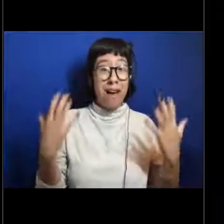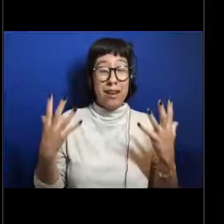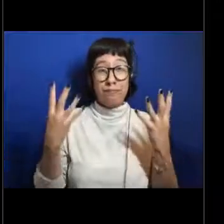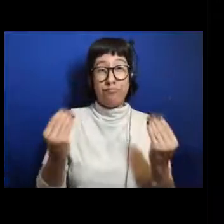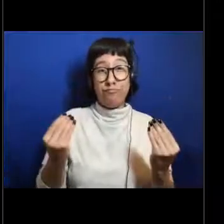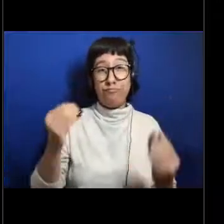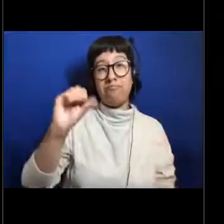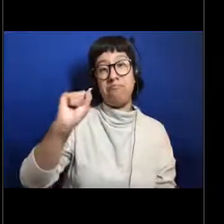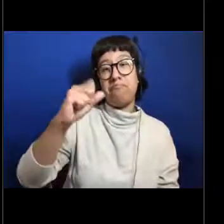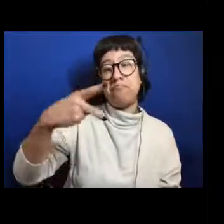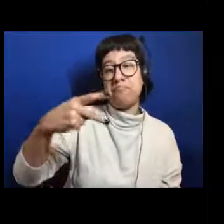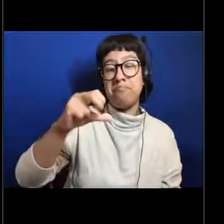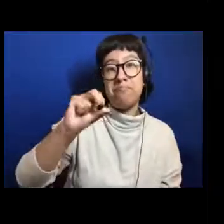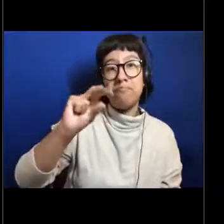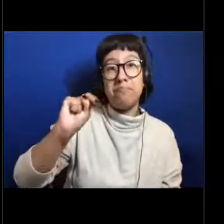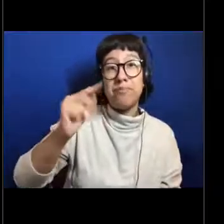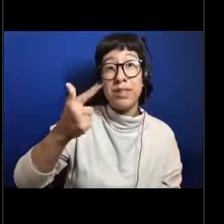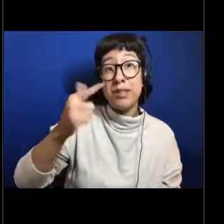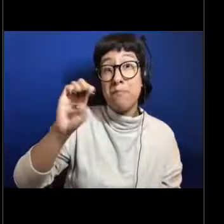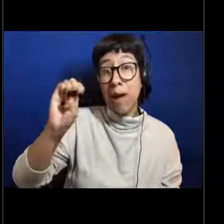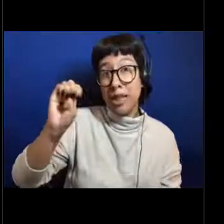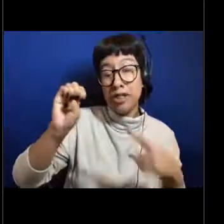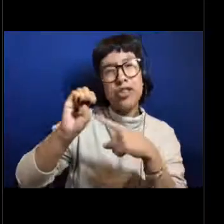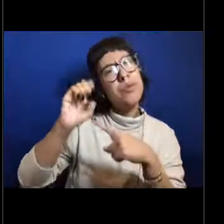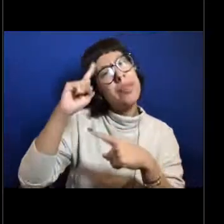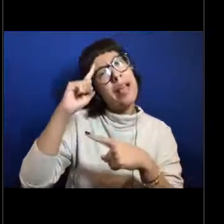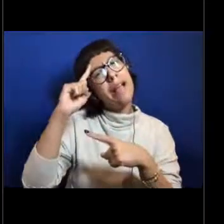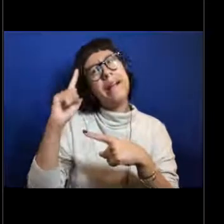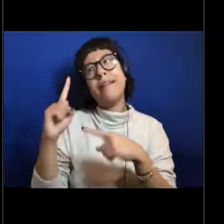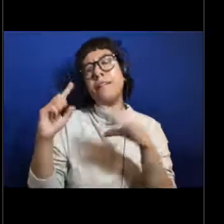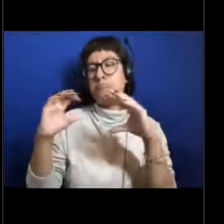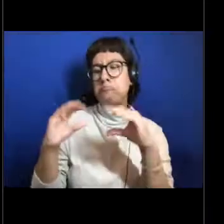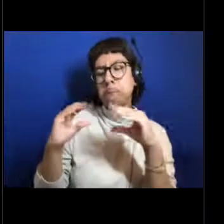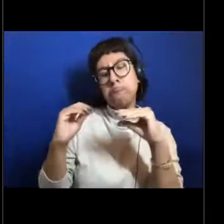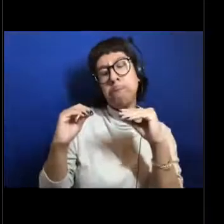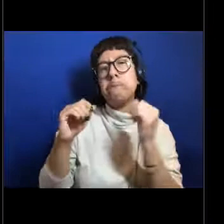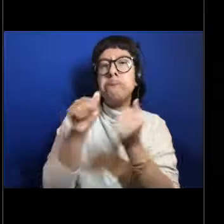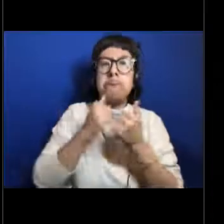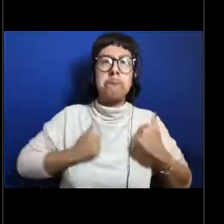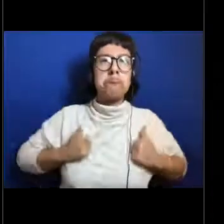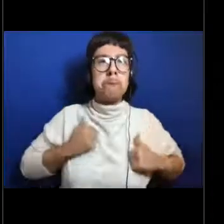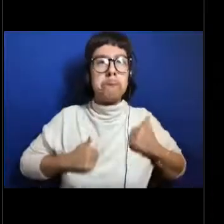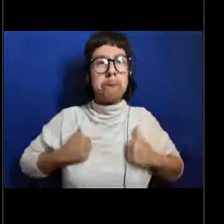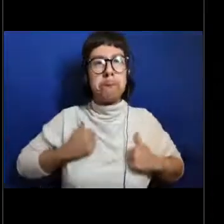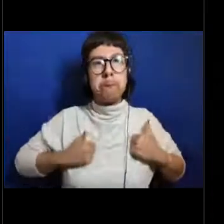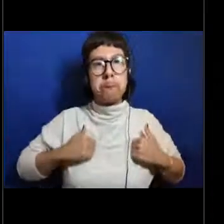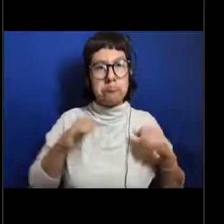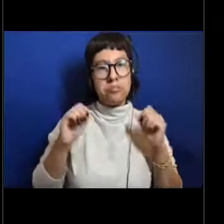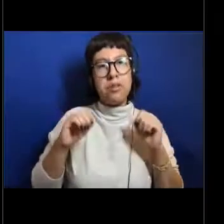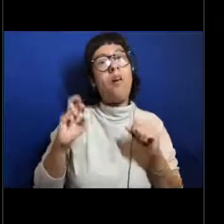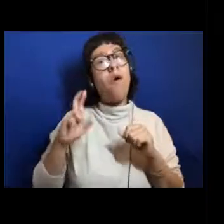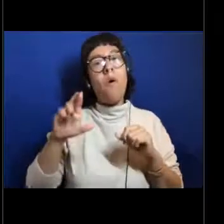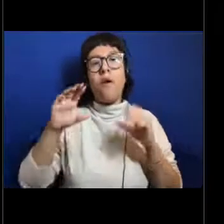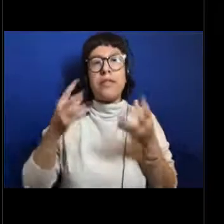So when you think about, when I say the word sponge, a lot of times people think about their bath sponge or the sponge that they use to clean dishes